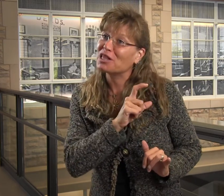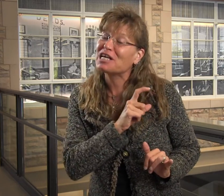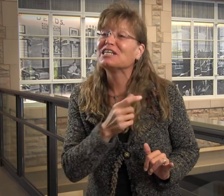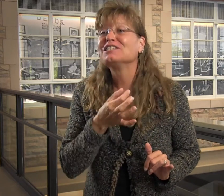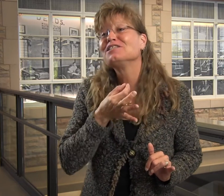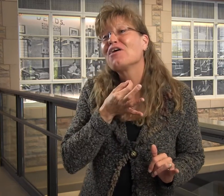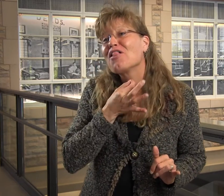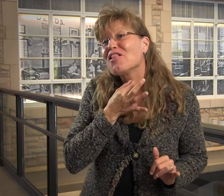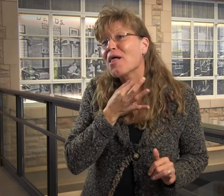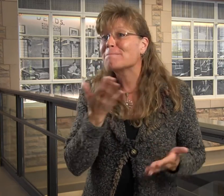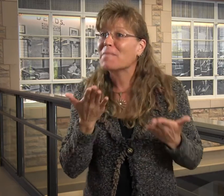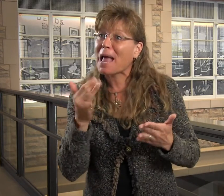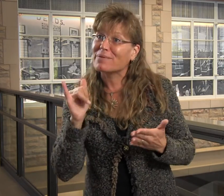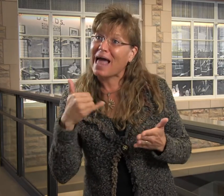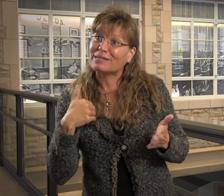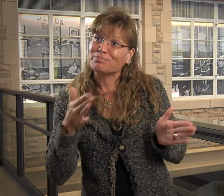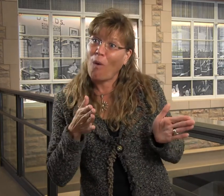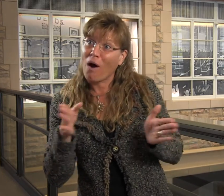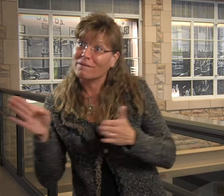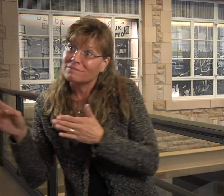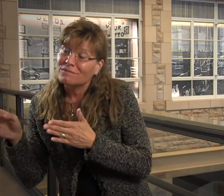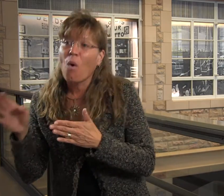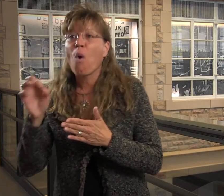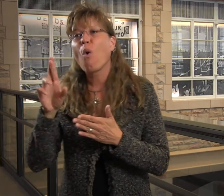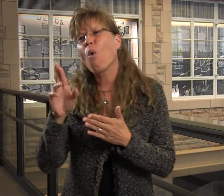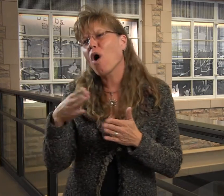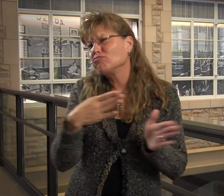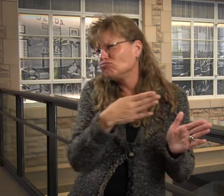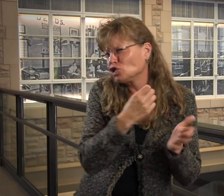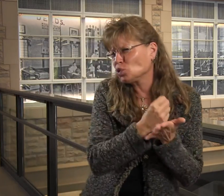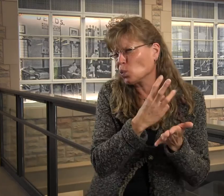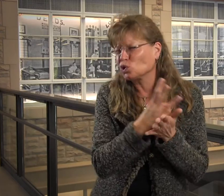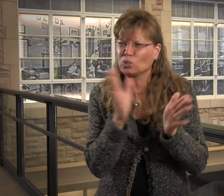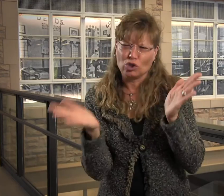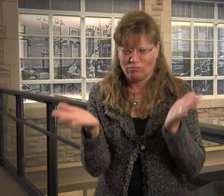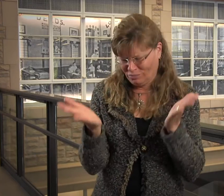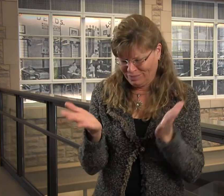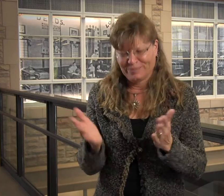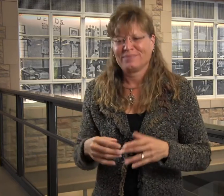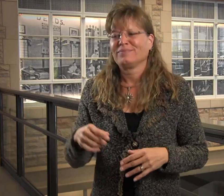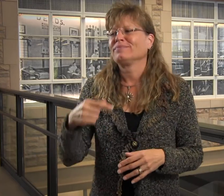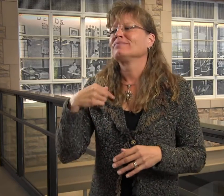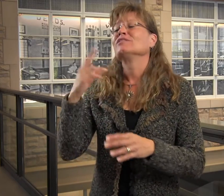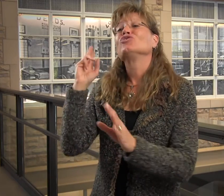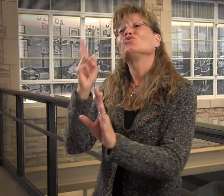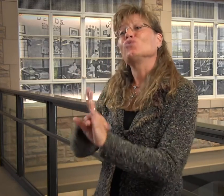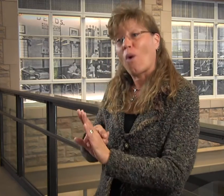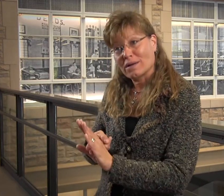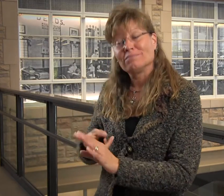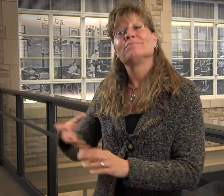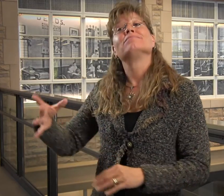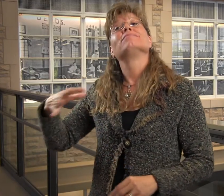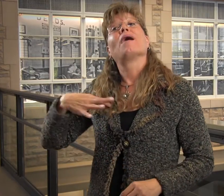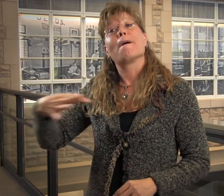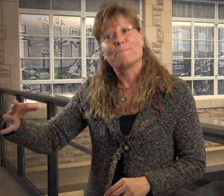That kind of peaked my curiosity. I thought, "What would be like to be law enforcement person?" So, I dropped the social work,